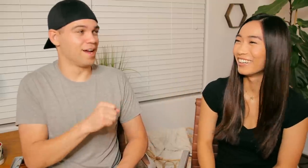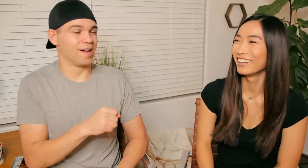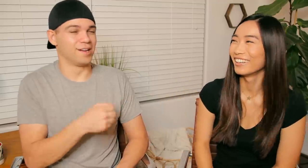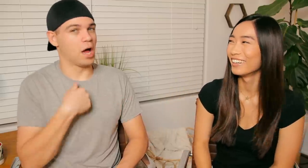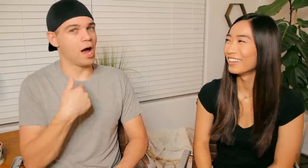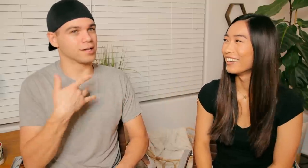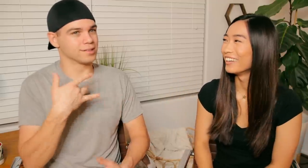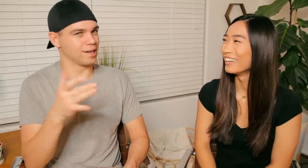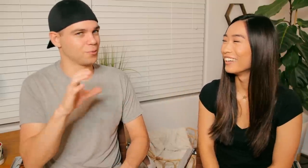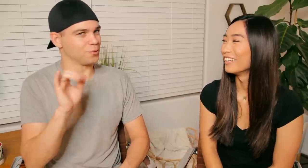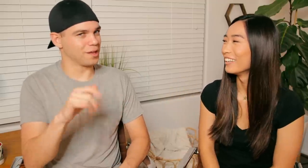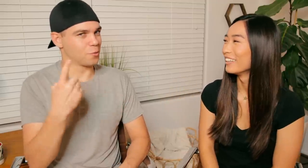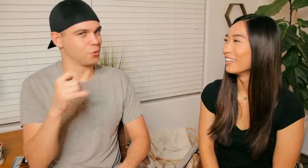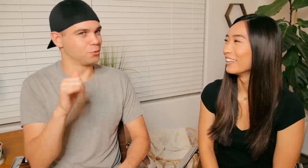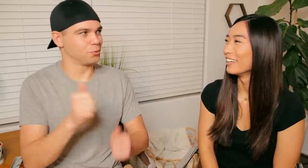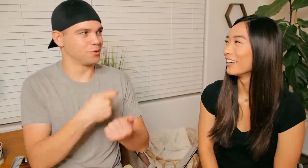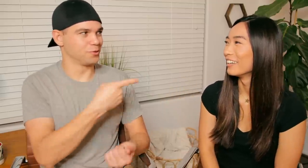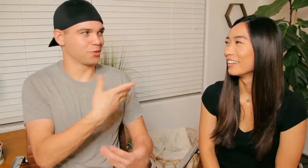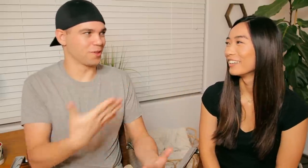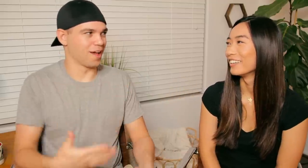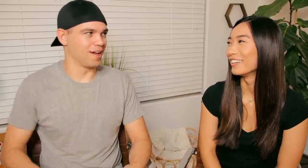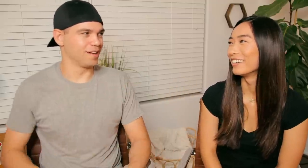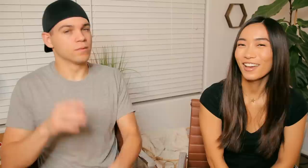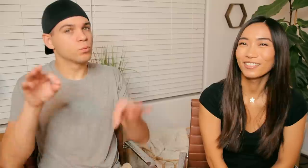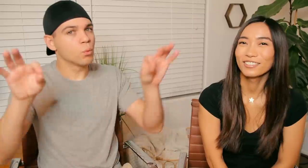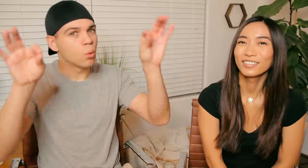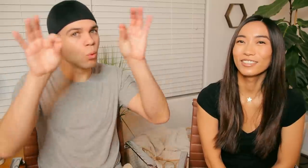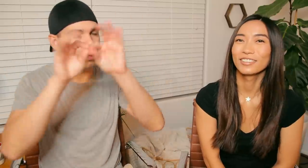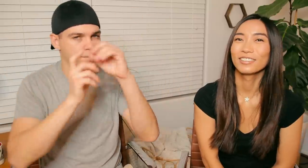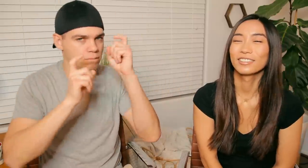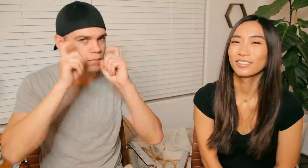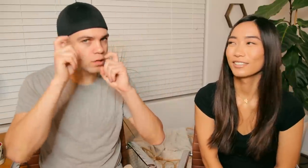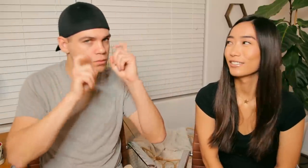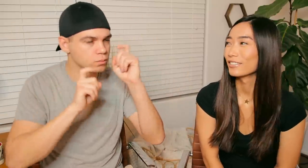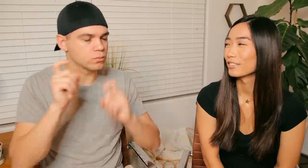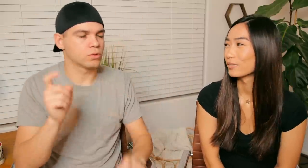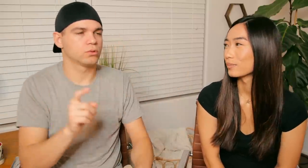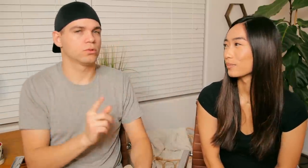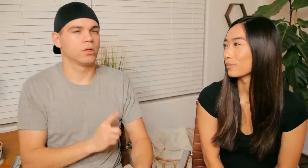R: Yeah I tend to do that one too with her a lot😅 Facial expression very important